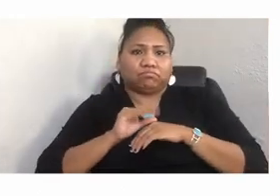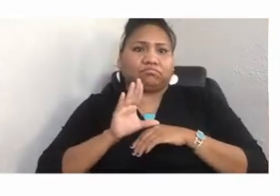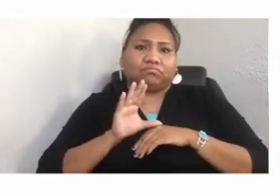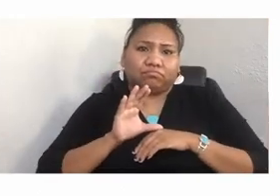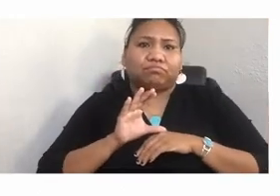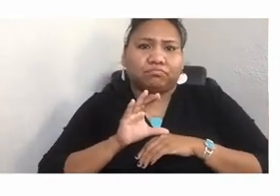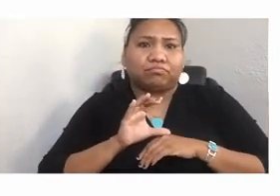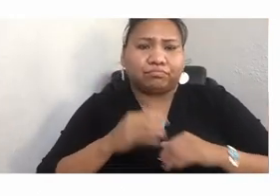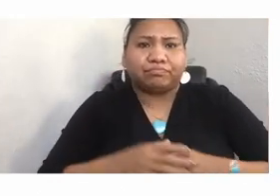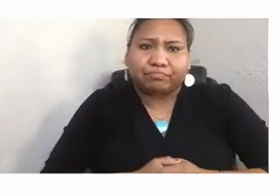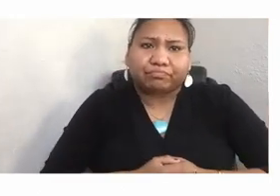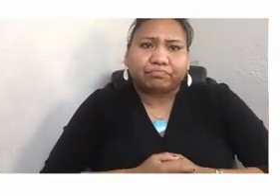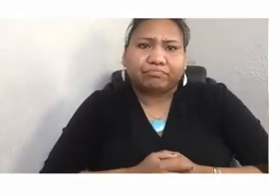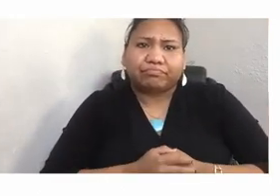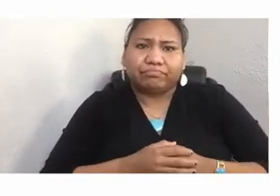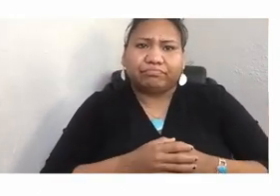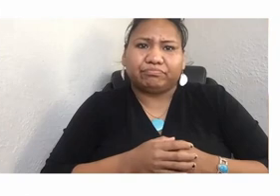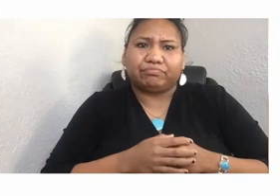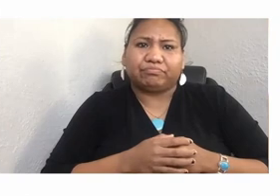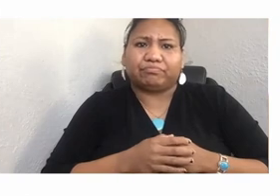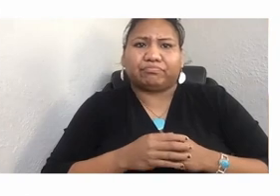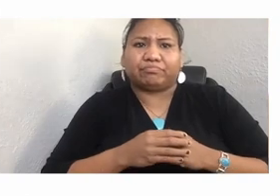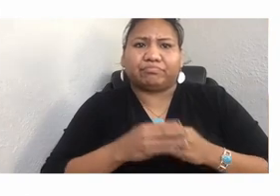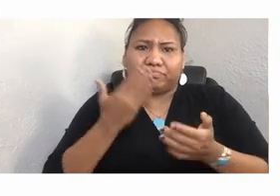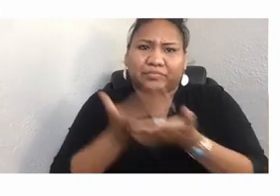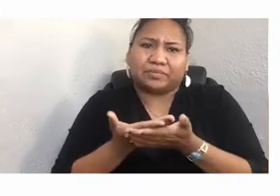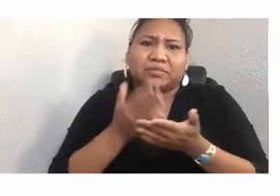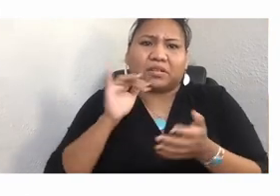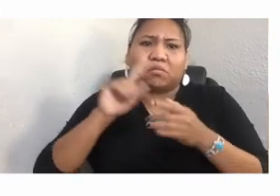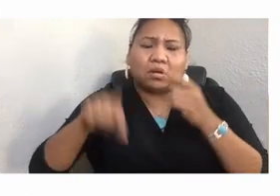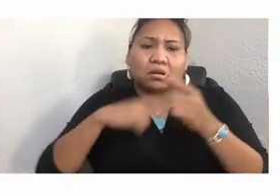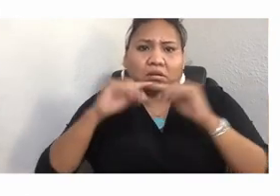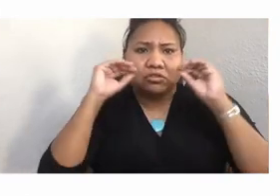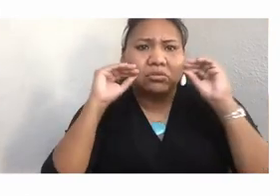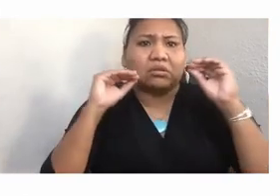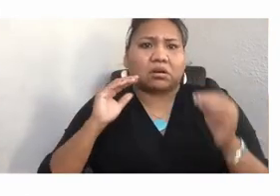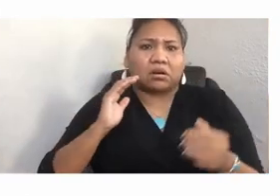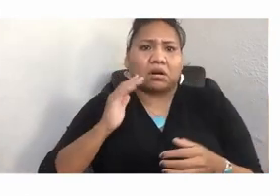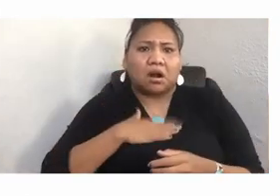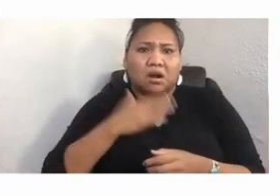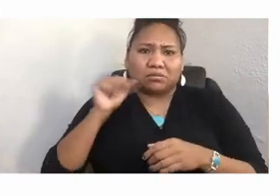I witnessed this while I taught at the high school on my res. I remember I shared with my students